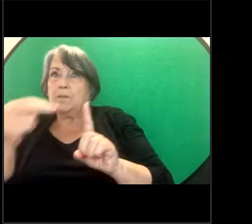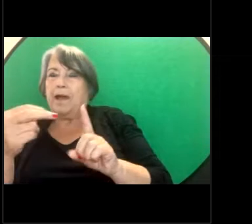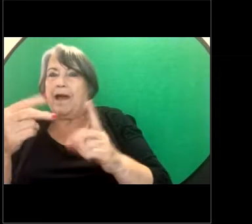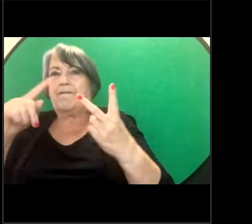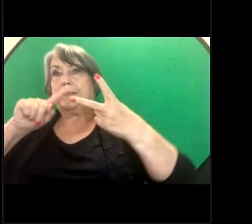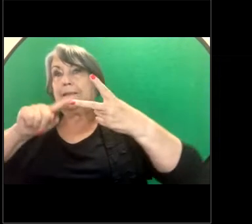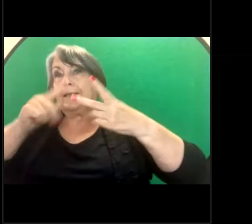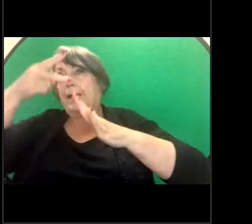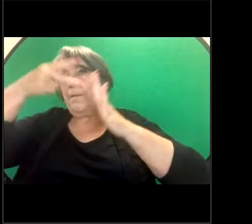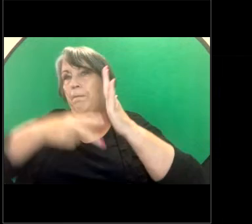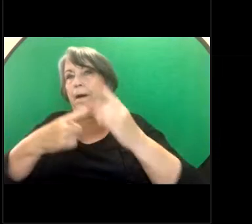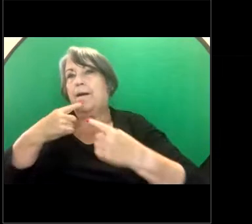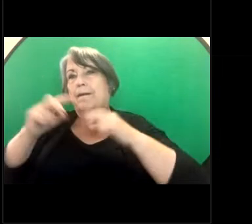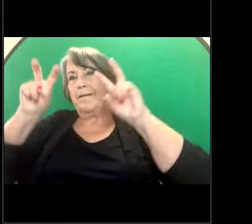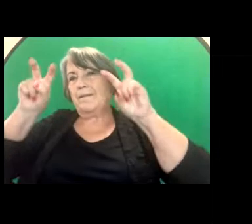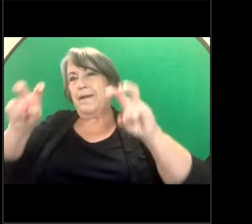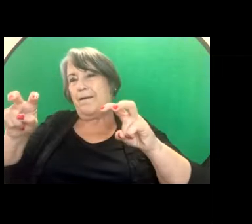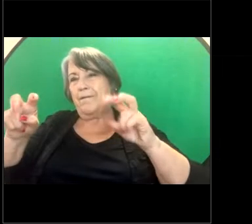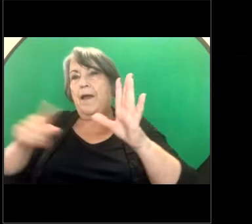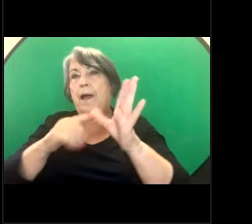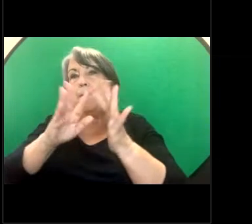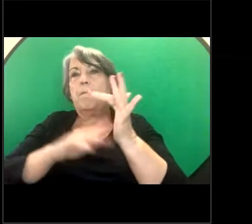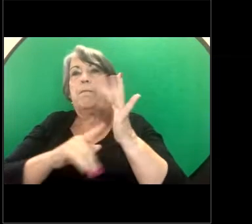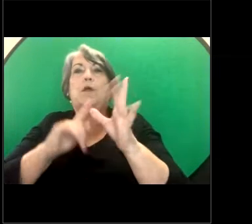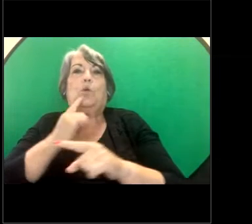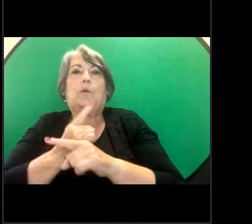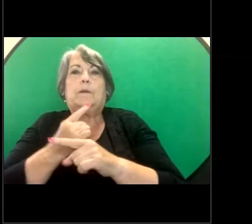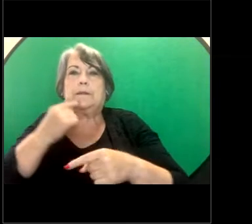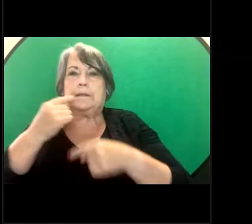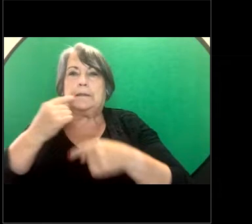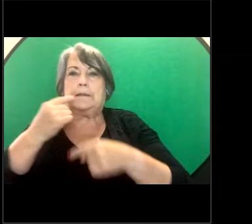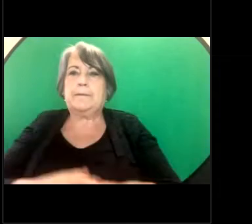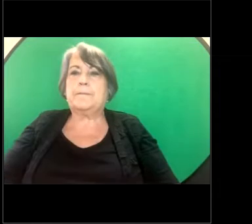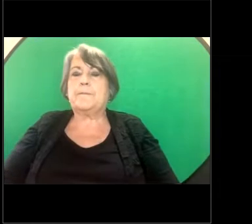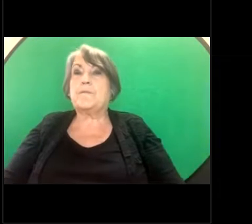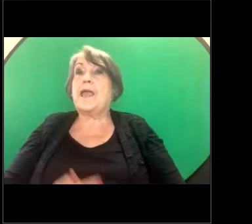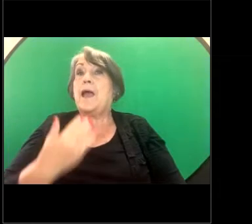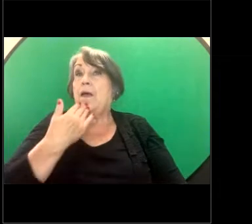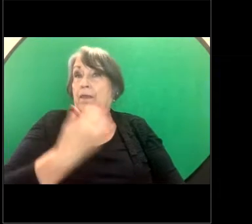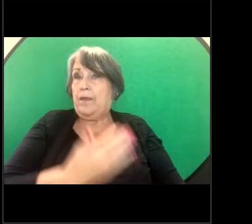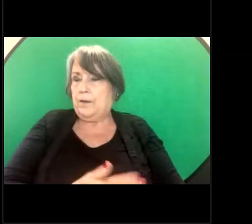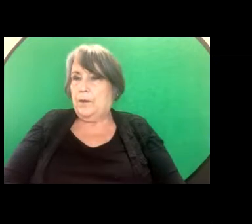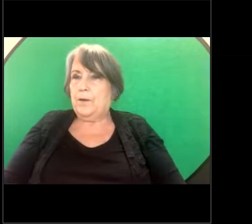definition which Amelia will now touch on. AMELIA: Thanks, Gillian. So the conduct or the